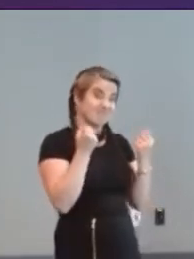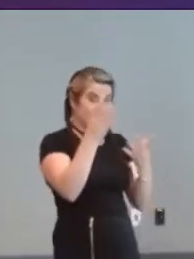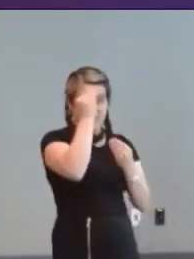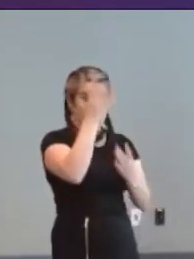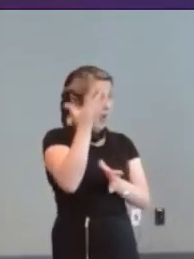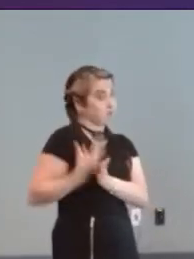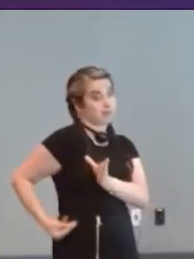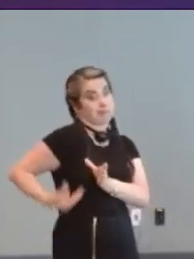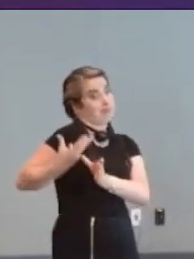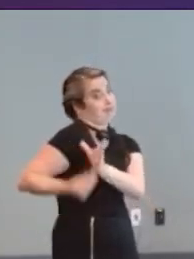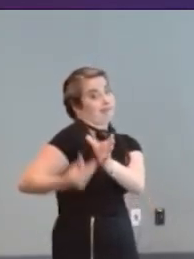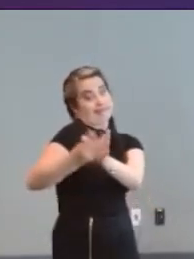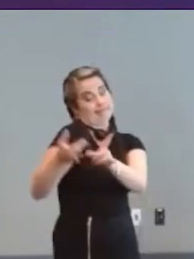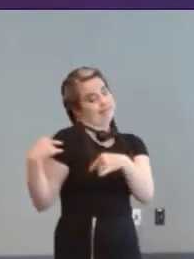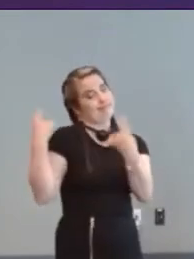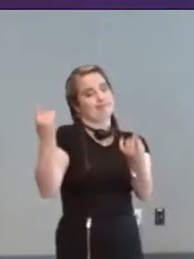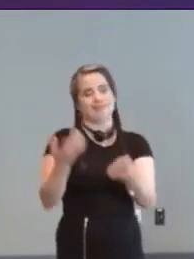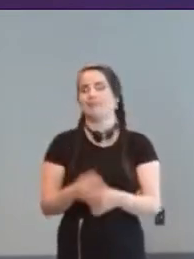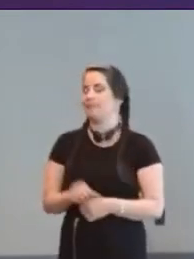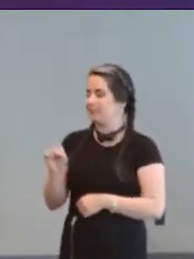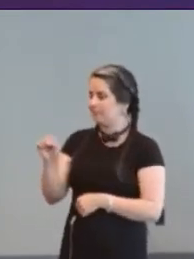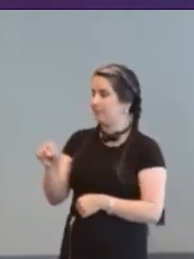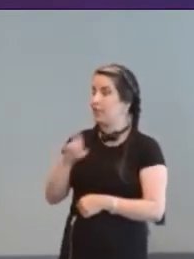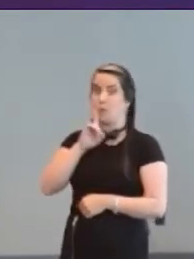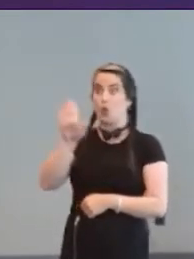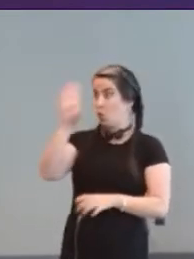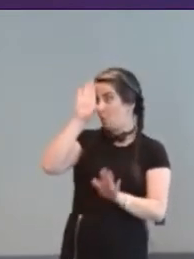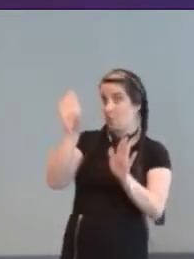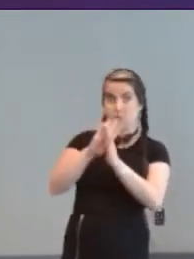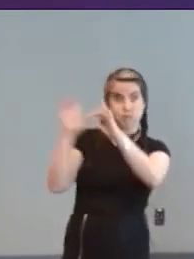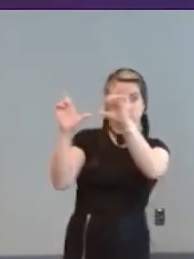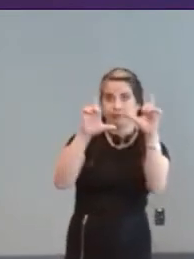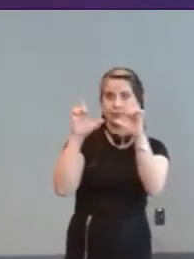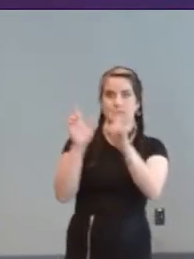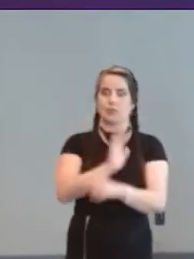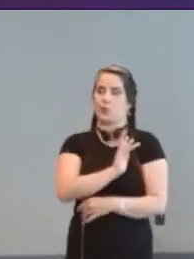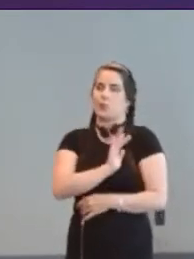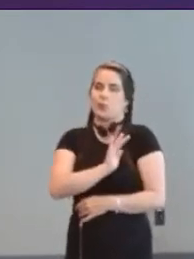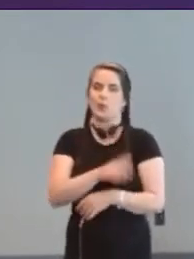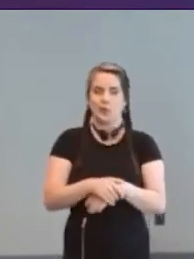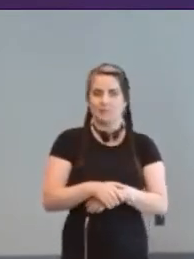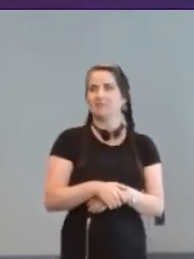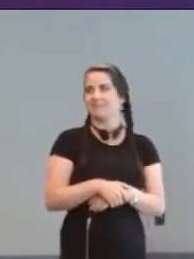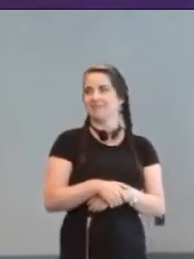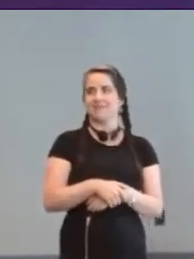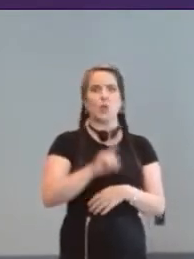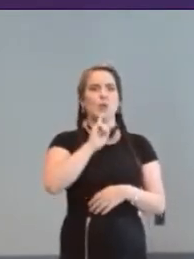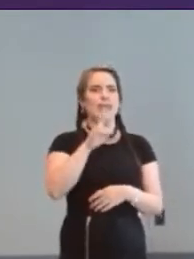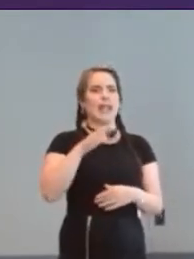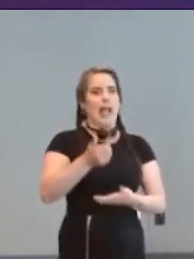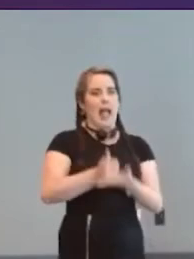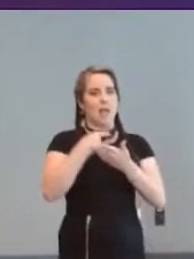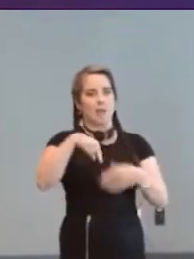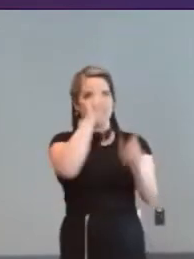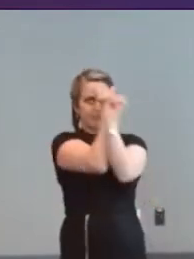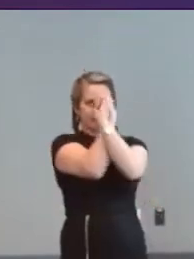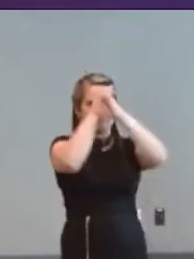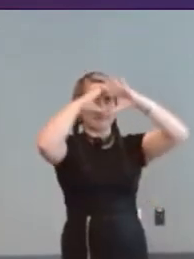[Hugo] yeah I'm sure of it all your photos were were awesome they can kind of led us in at what were the